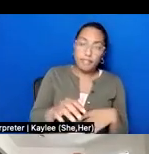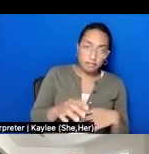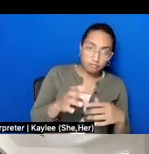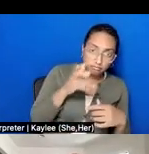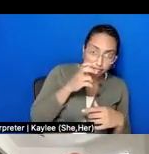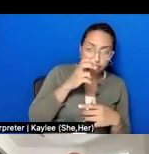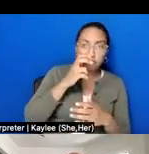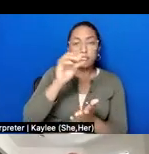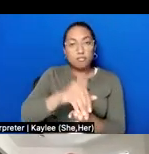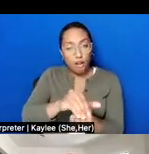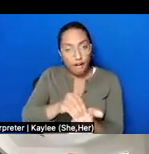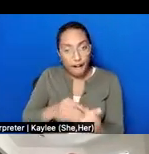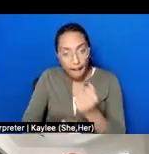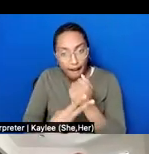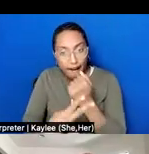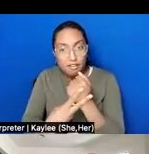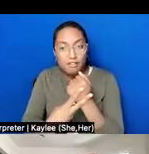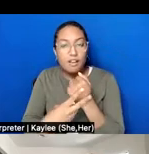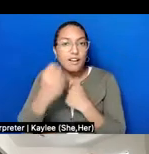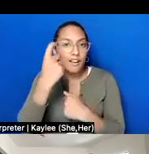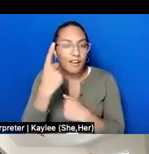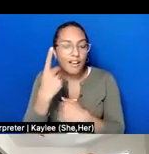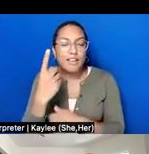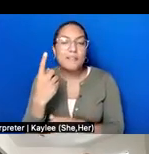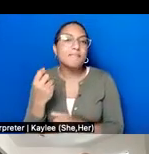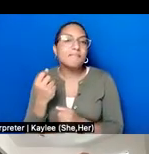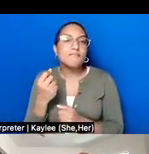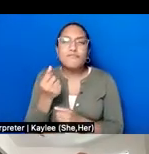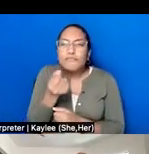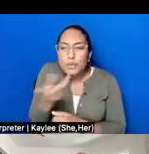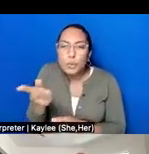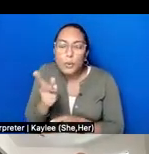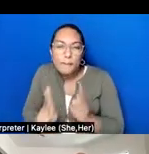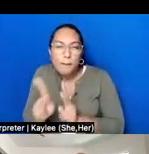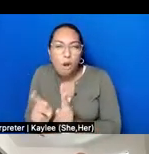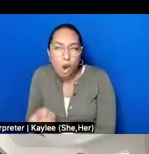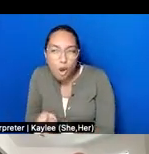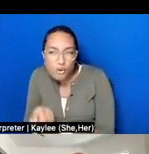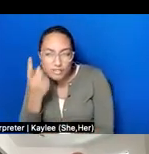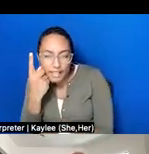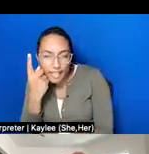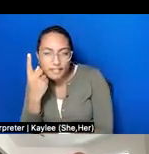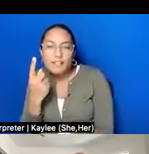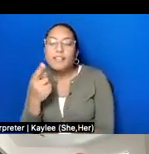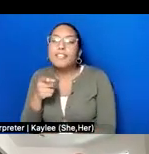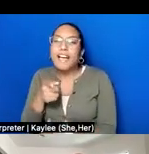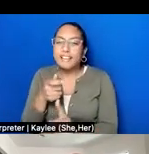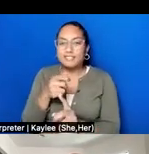many seldom get to this final point which is that oral history as an ethical practice is a